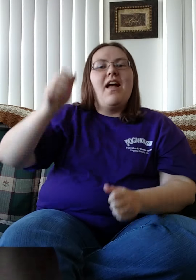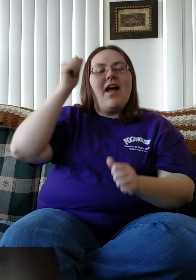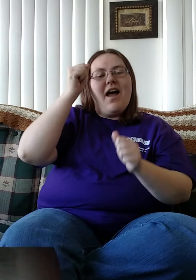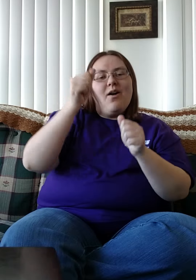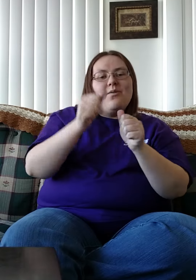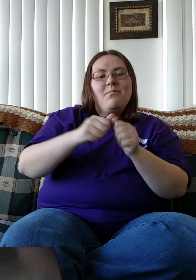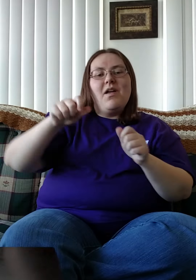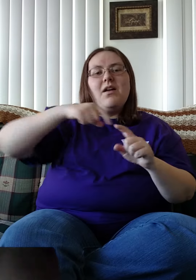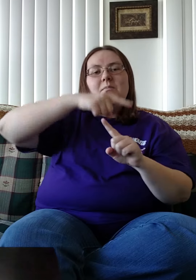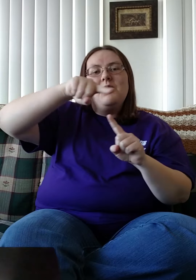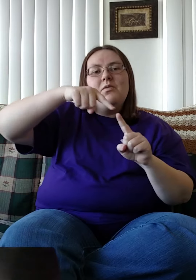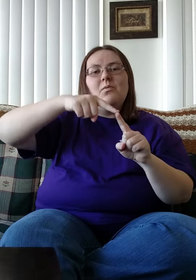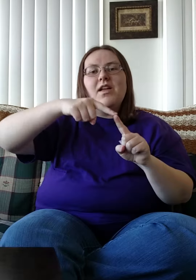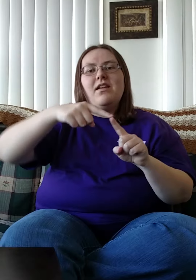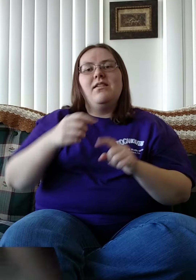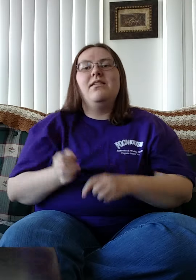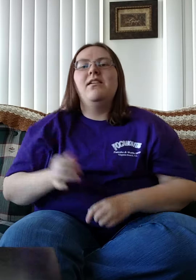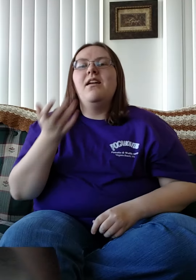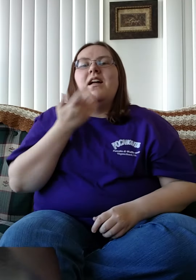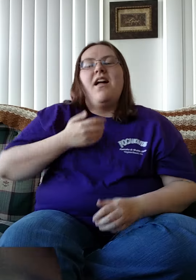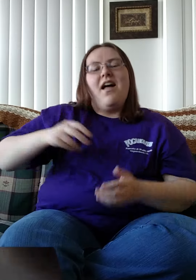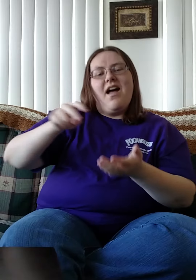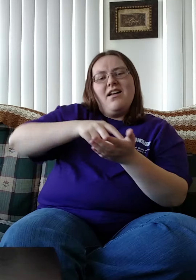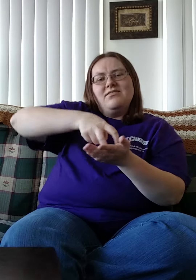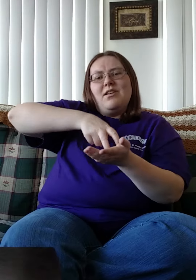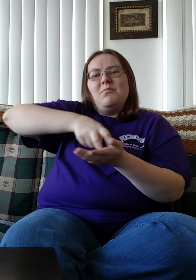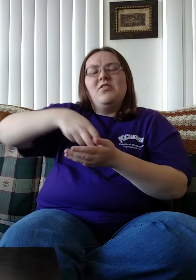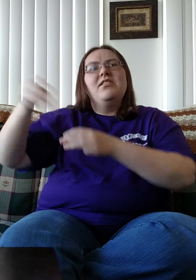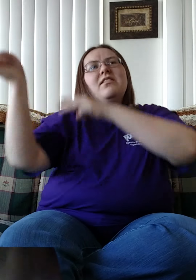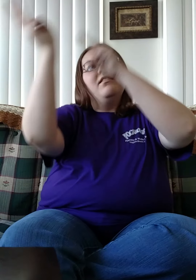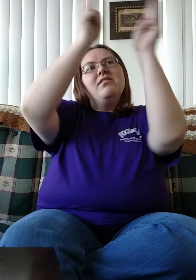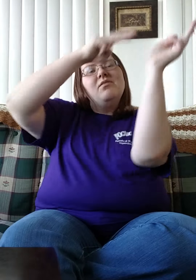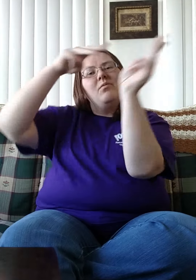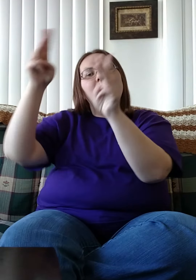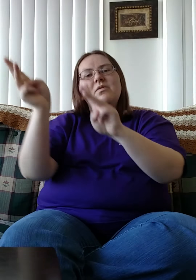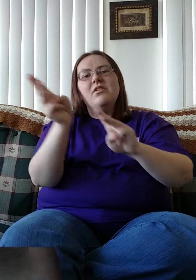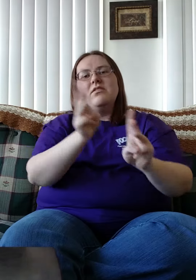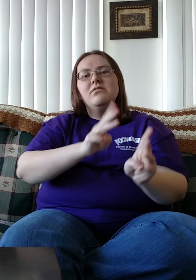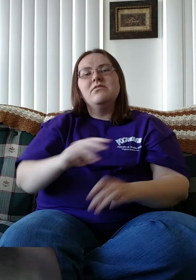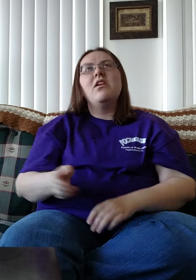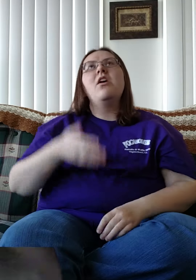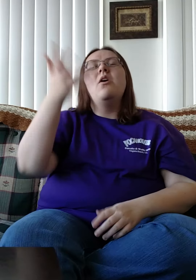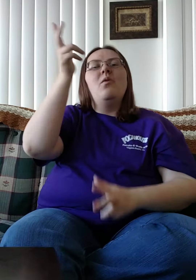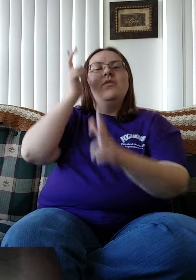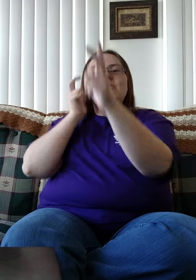I remember when I stumbled in the wind